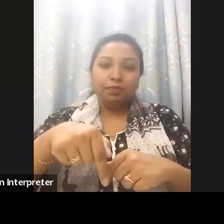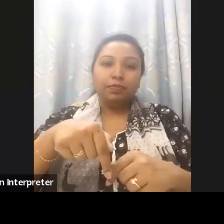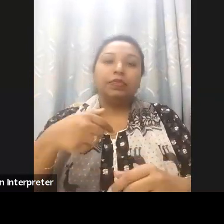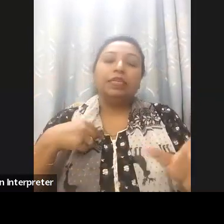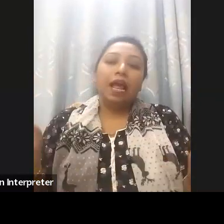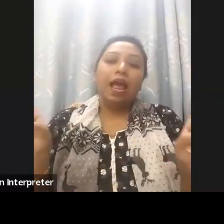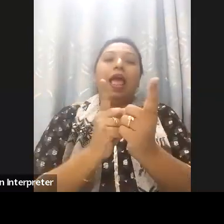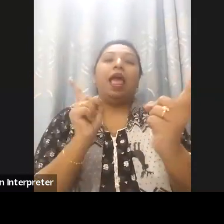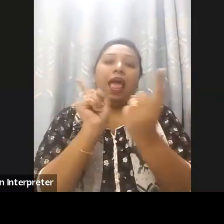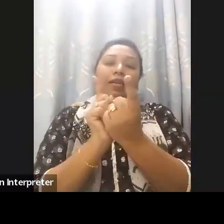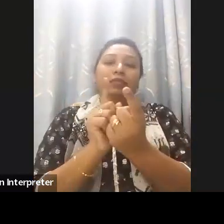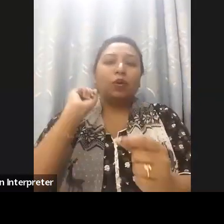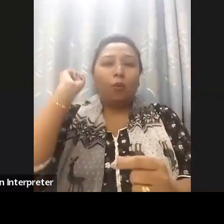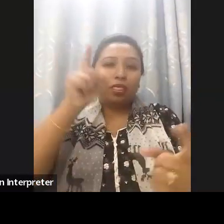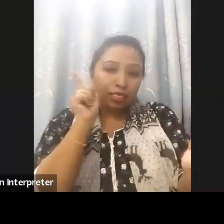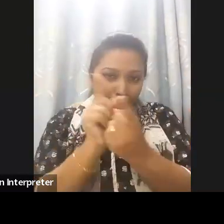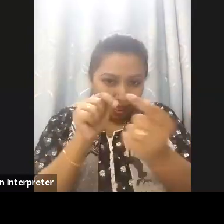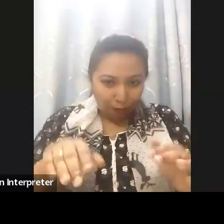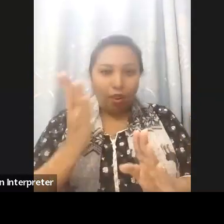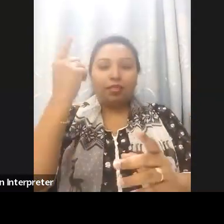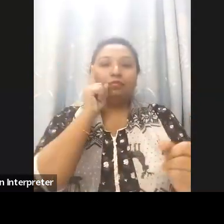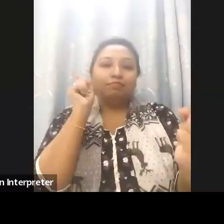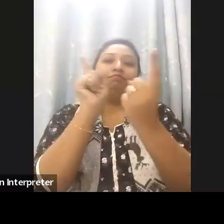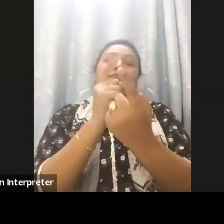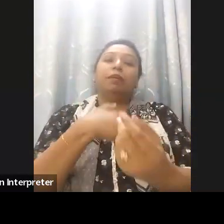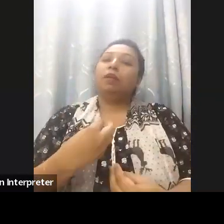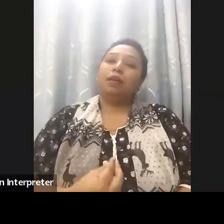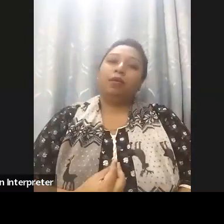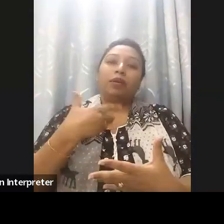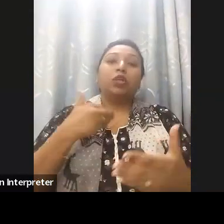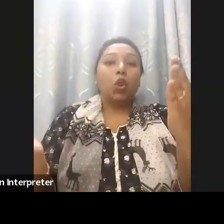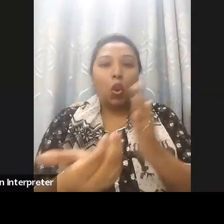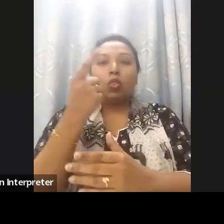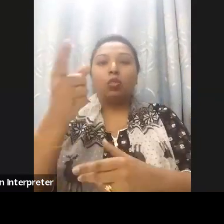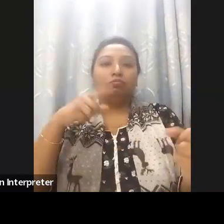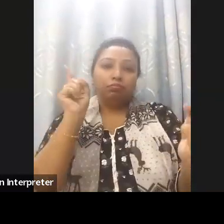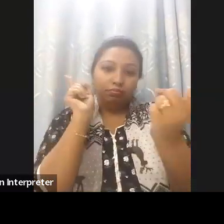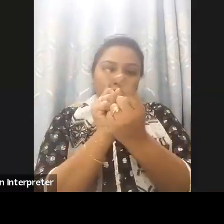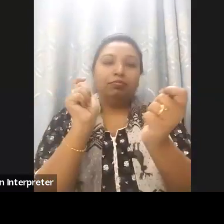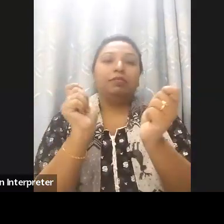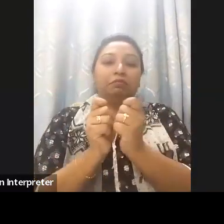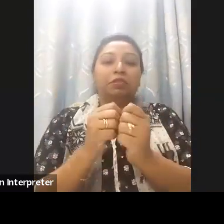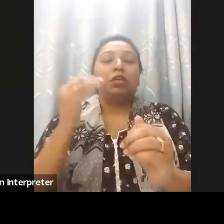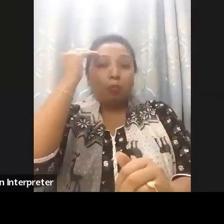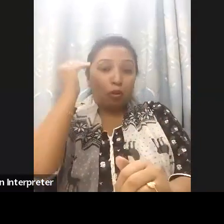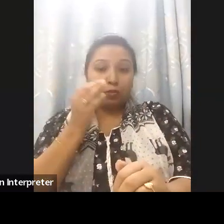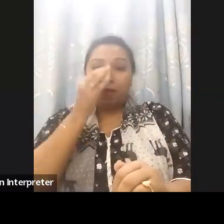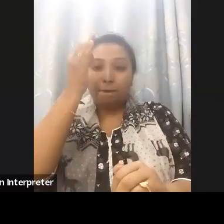time now as well as those who are newly connected with this journey for the disability. And before I